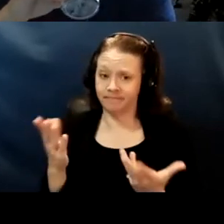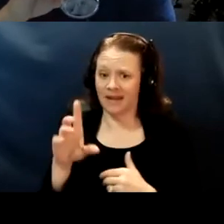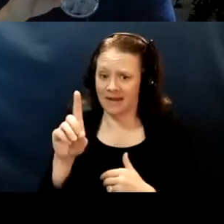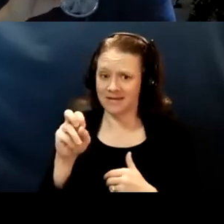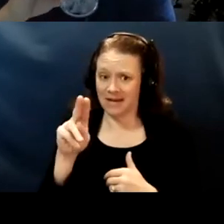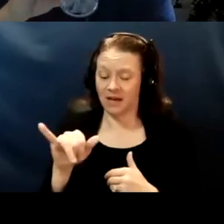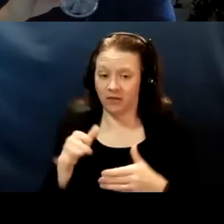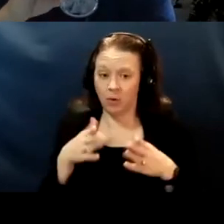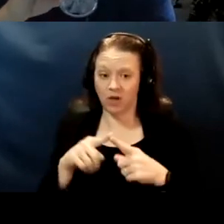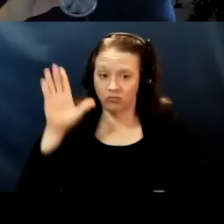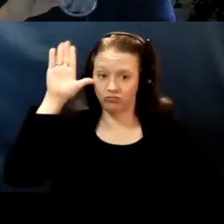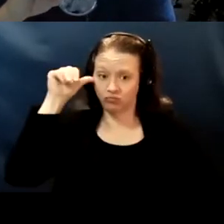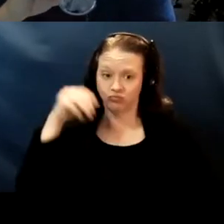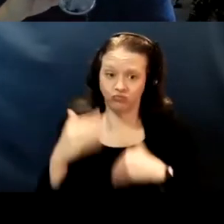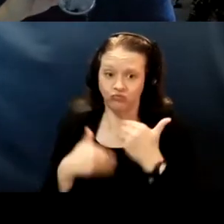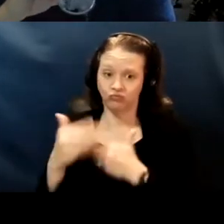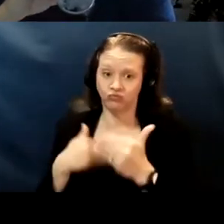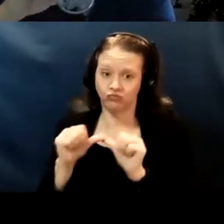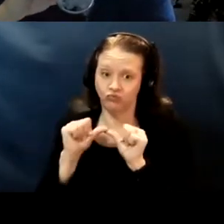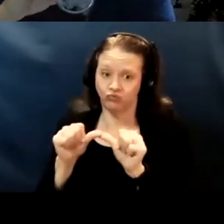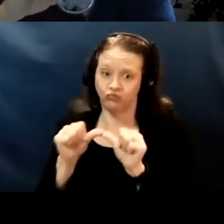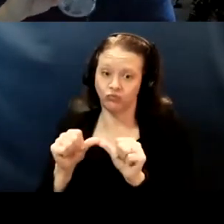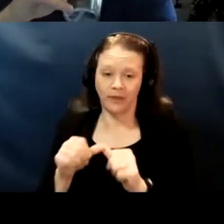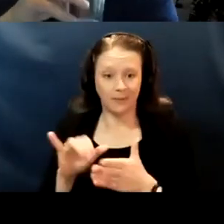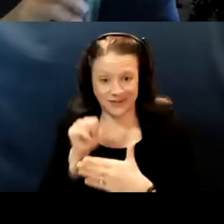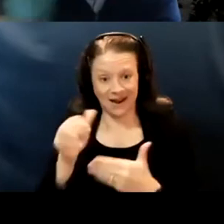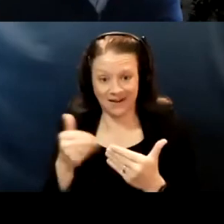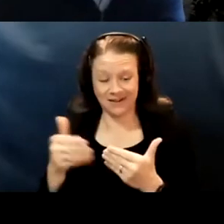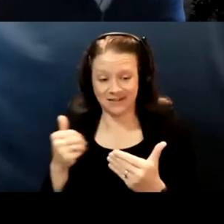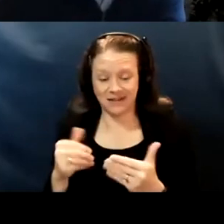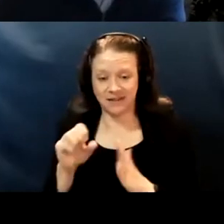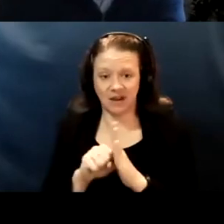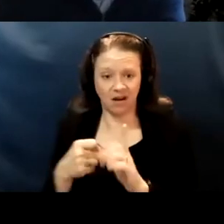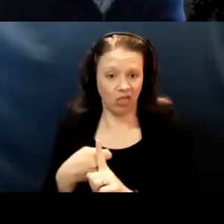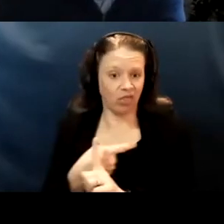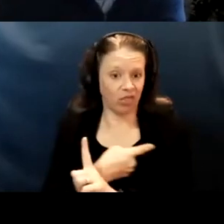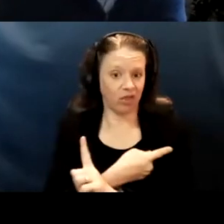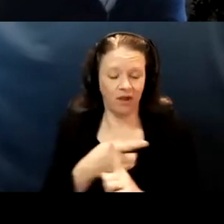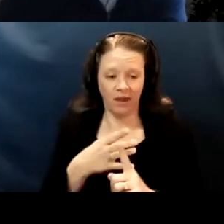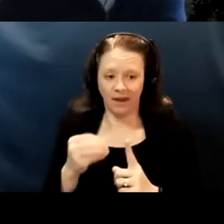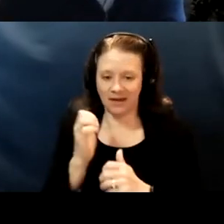that the state was moving in a direction and wanna protect that. And there were moments when each group got a little bit of it,